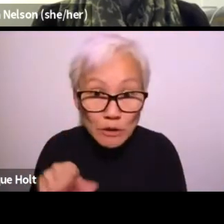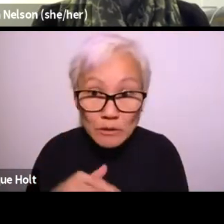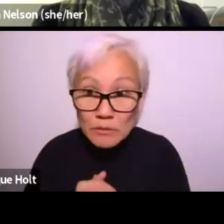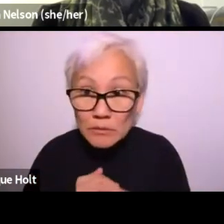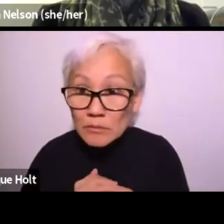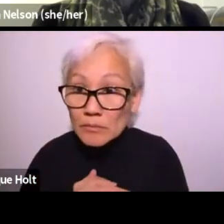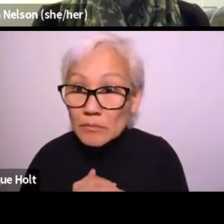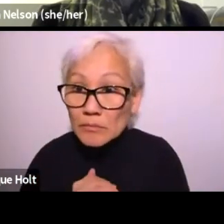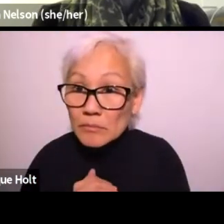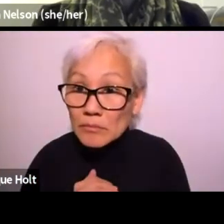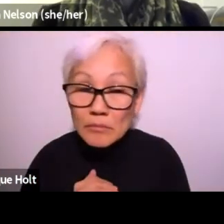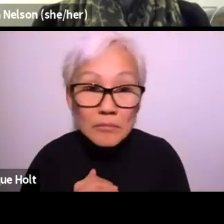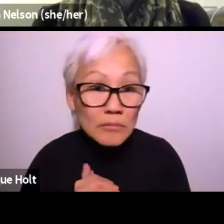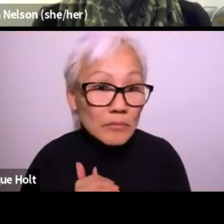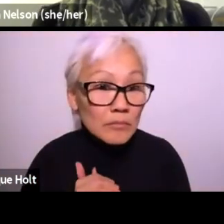before we go on to a different question?